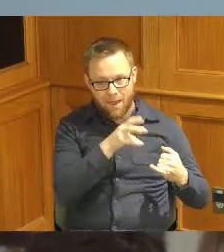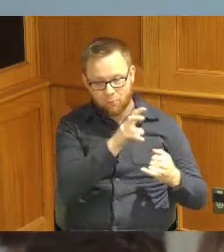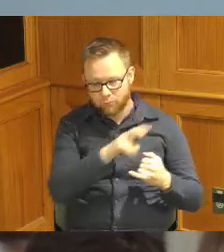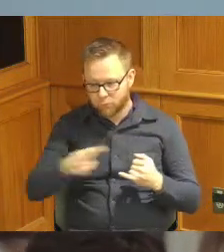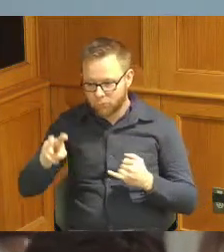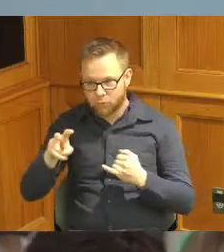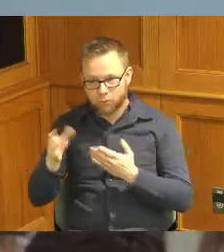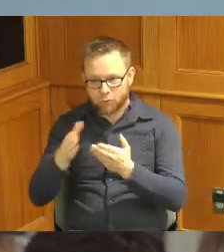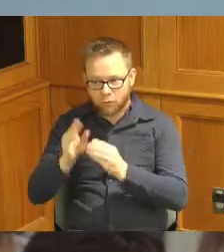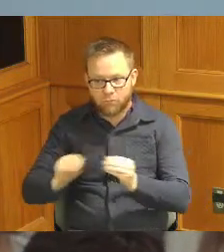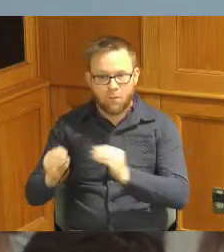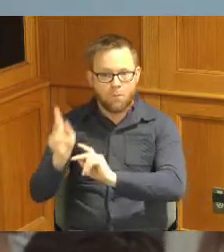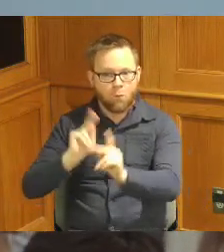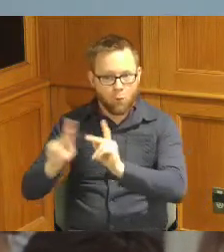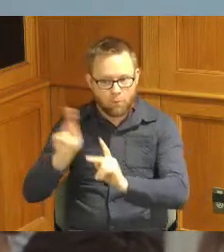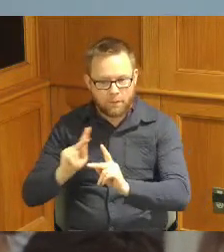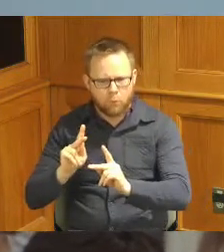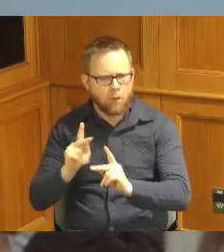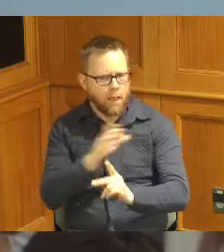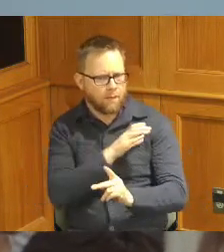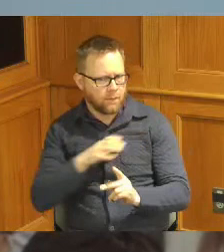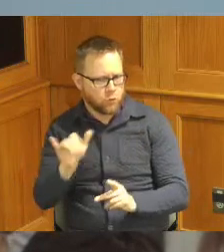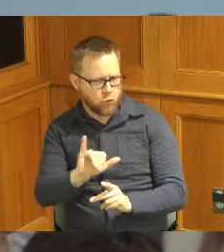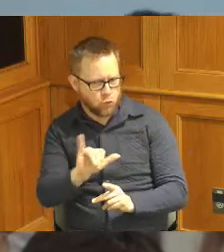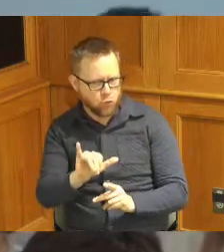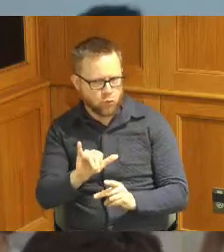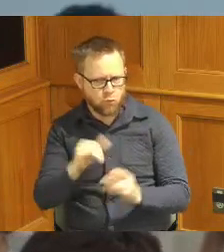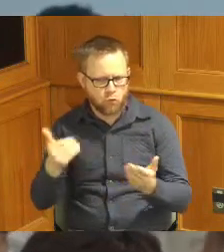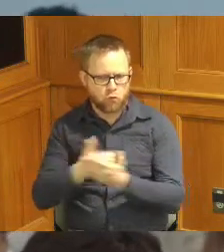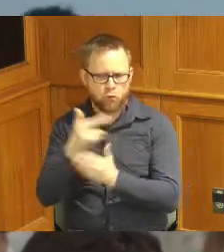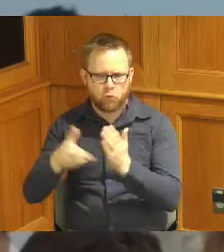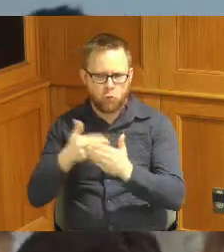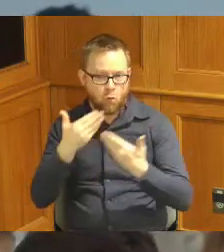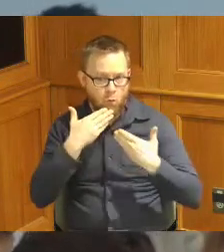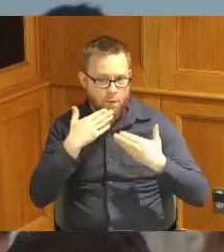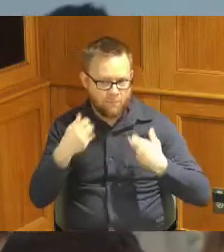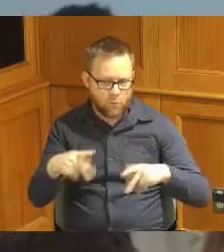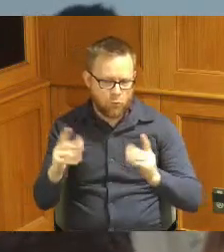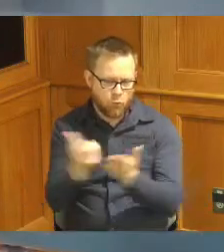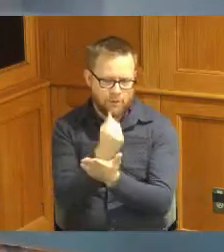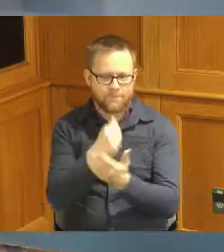continue serving the Commission in this role thank you for the opportunity thank you congratulations